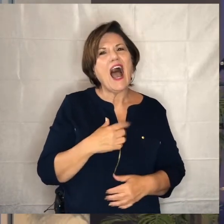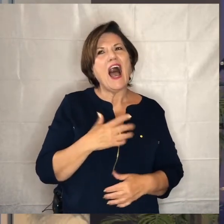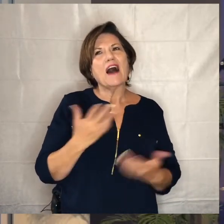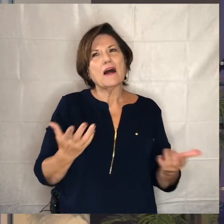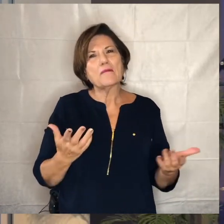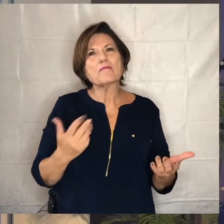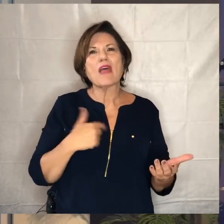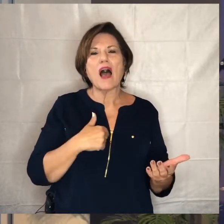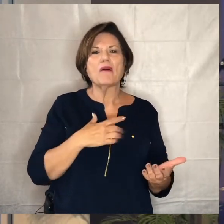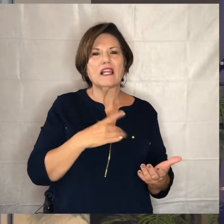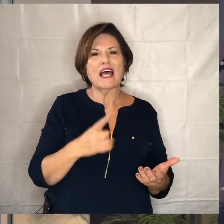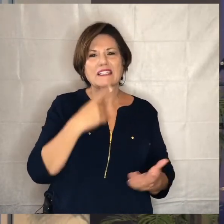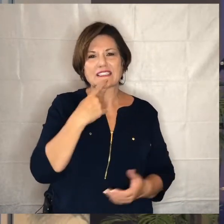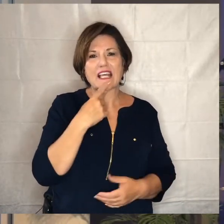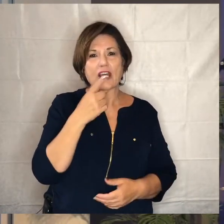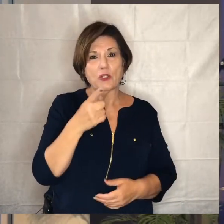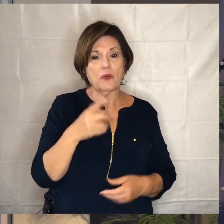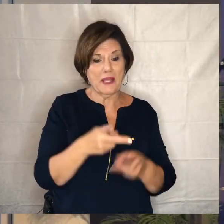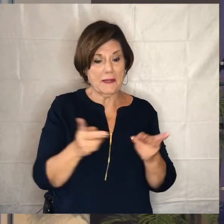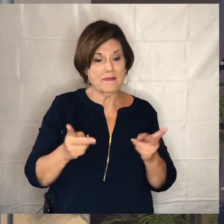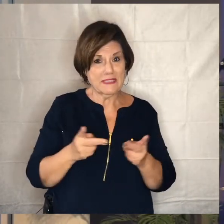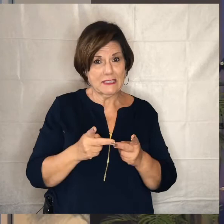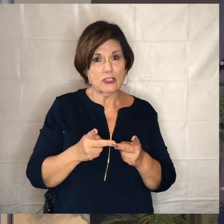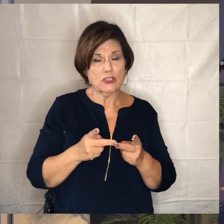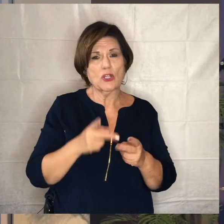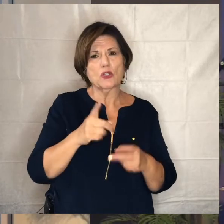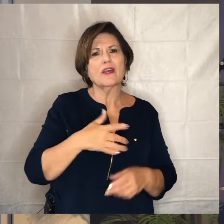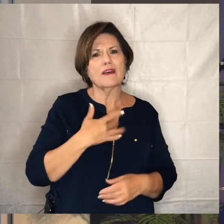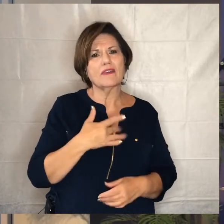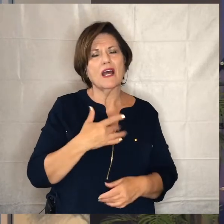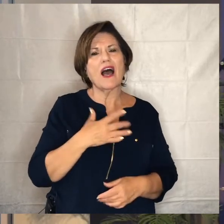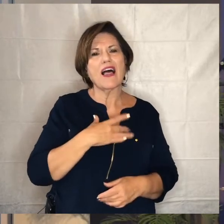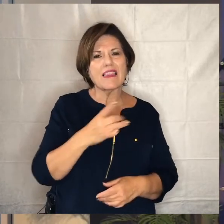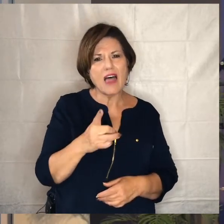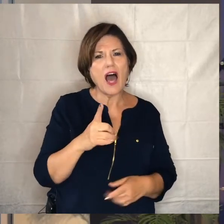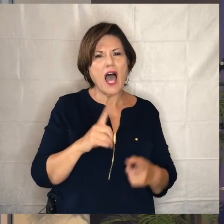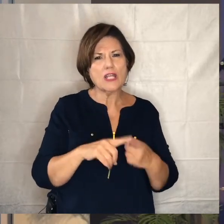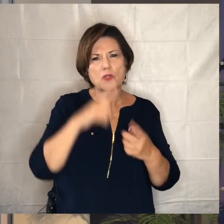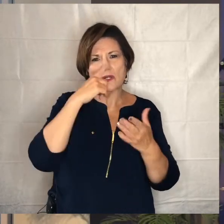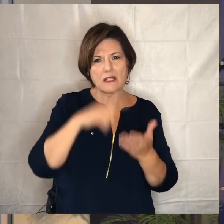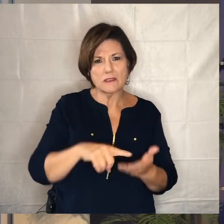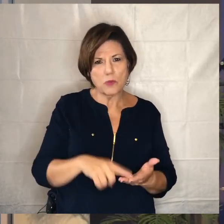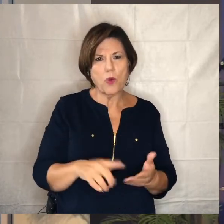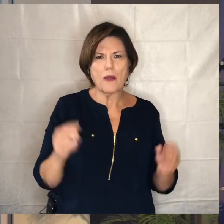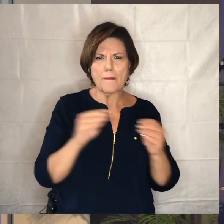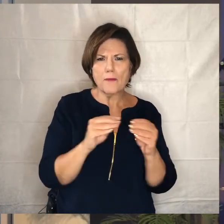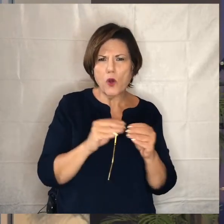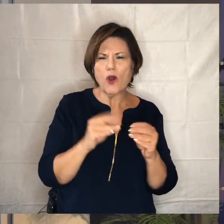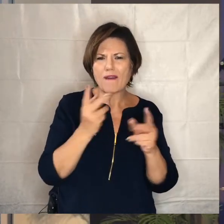uh by saying that if you are in a position where you feel like you want to explore that more you want to figure that out